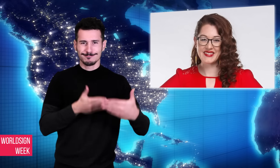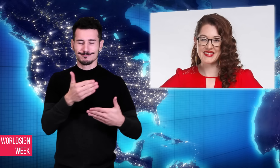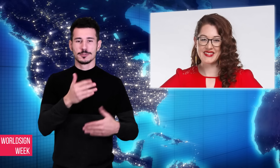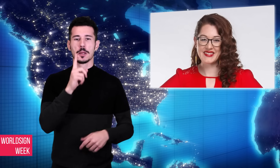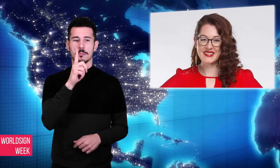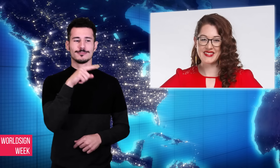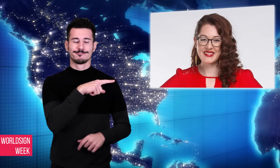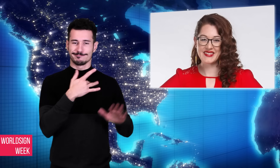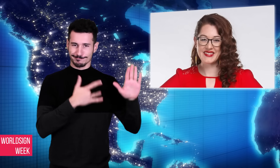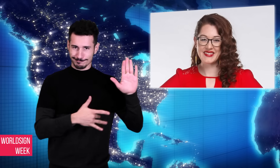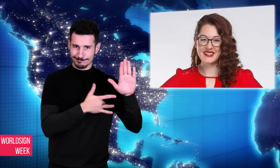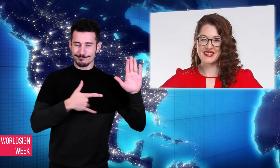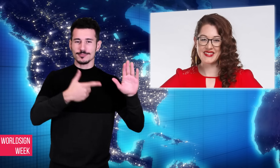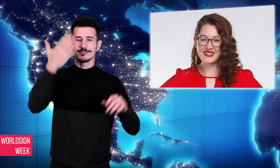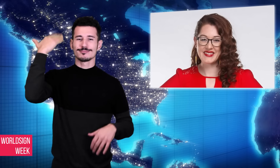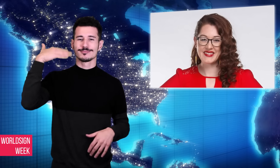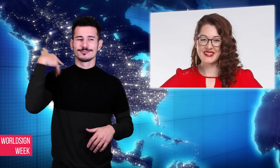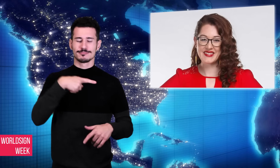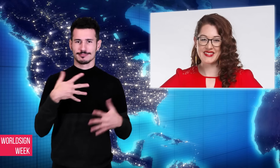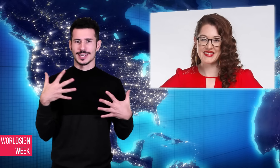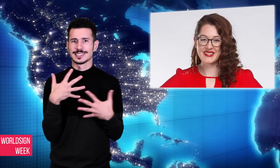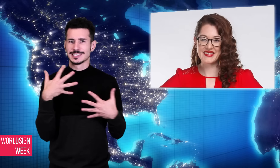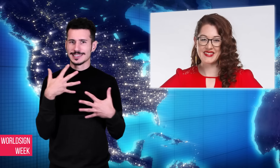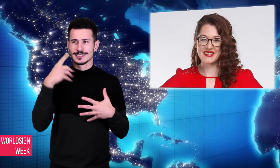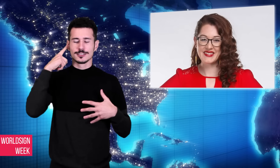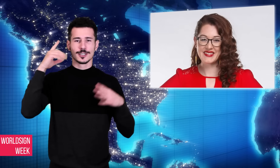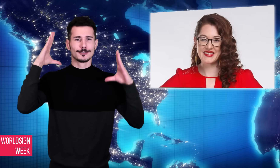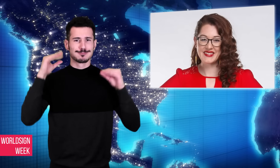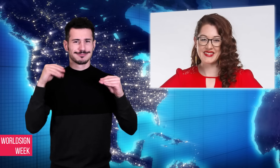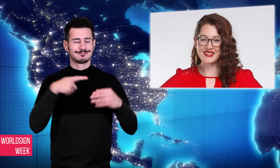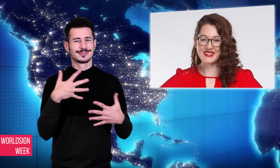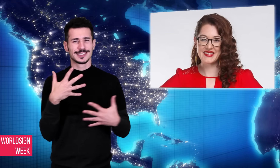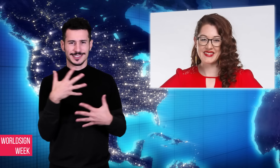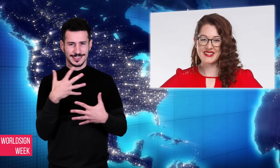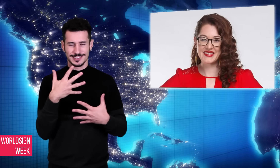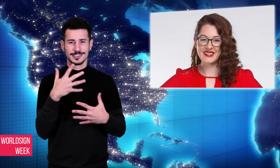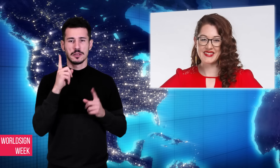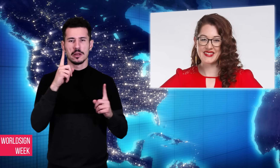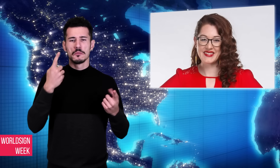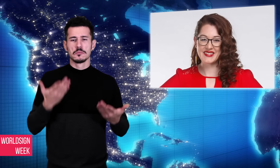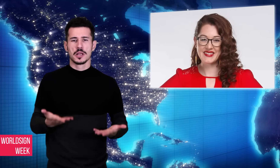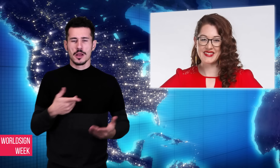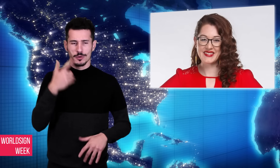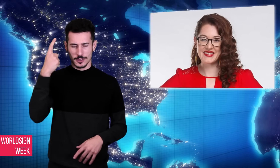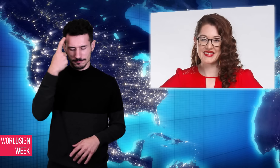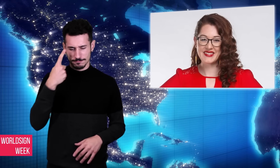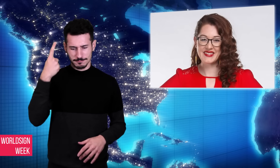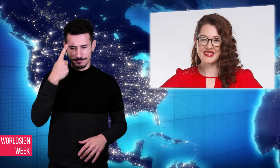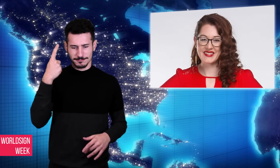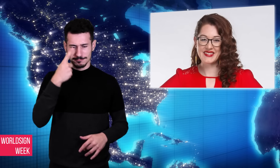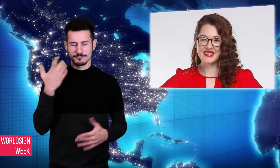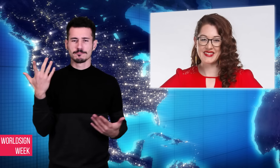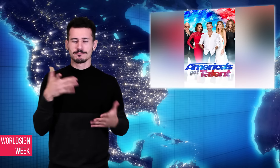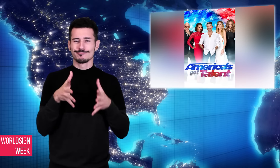finals and placed fourth. The death threats did not deter her love for